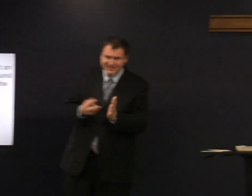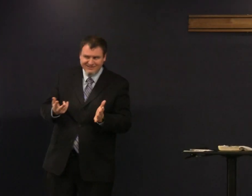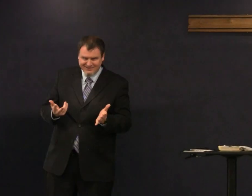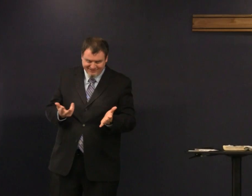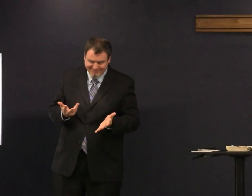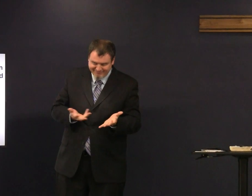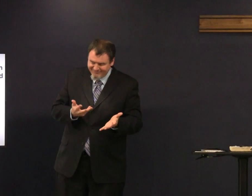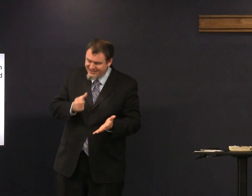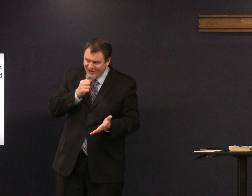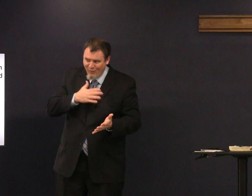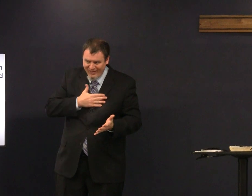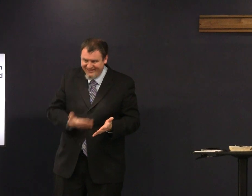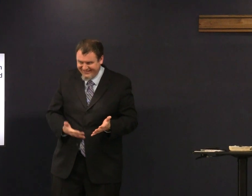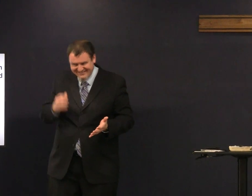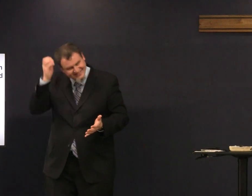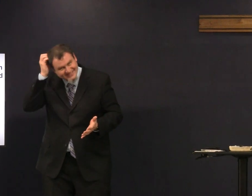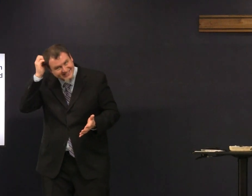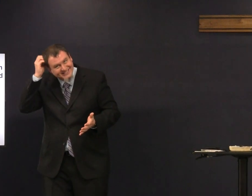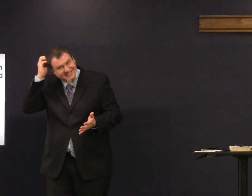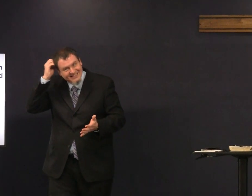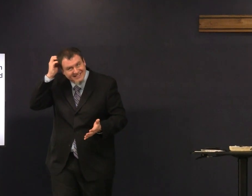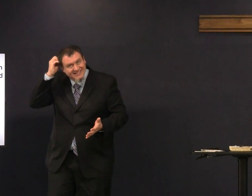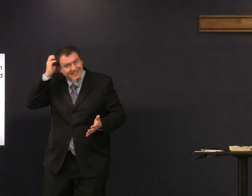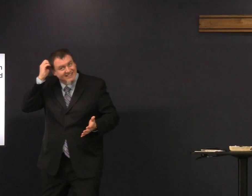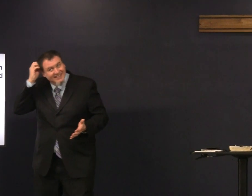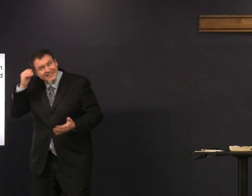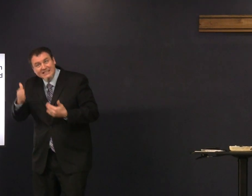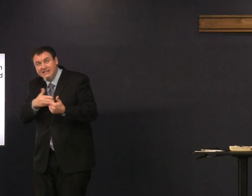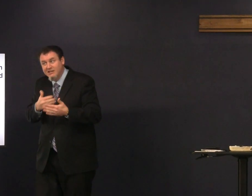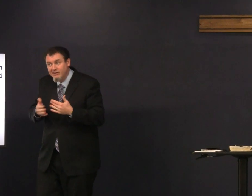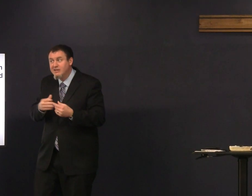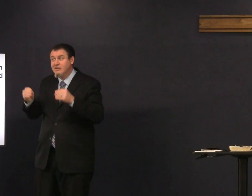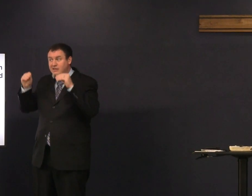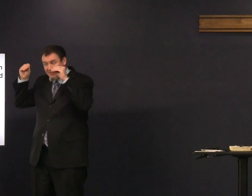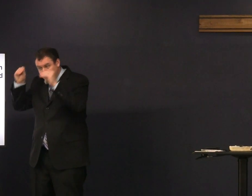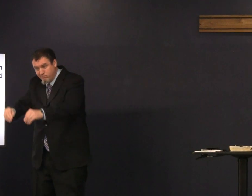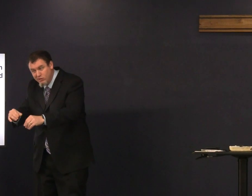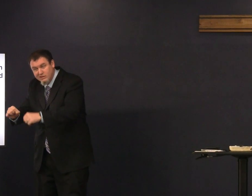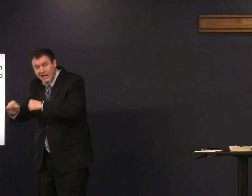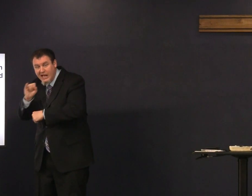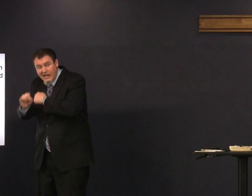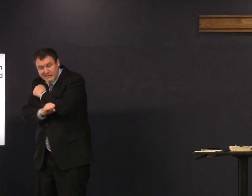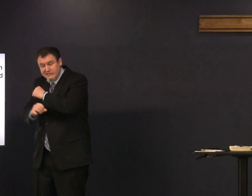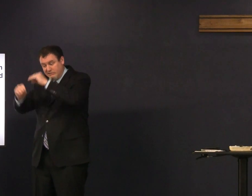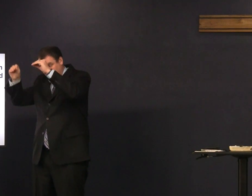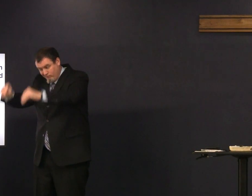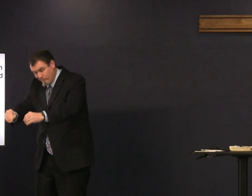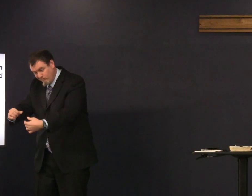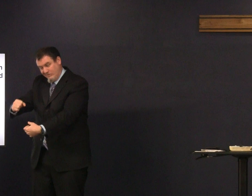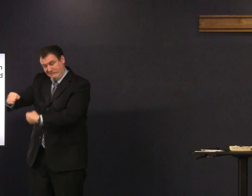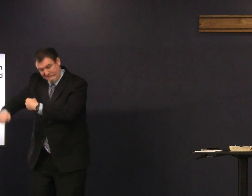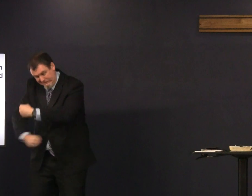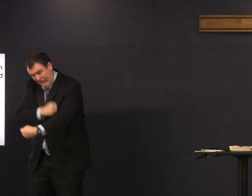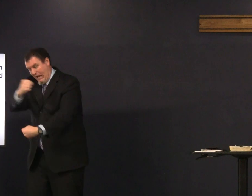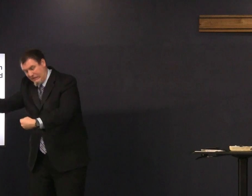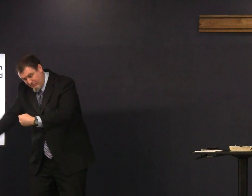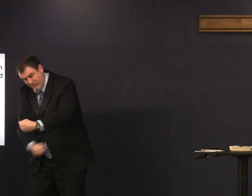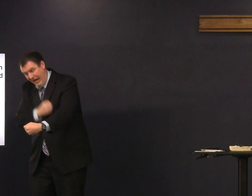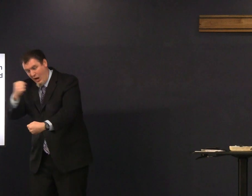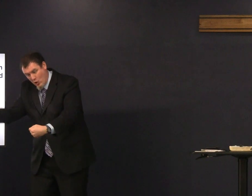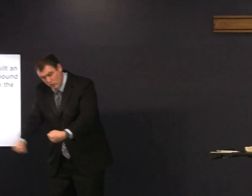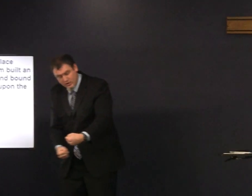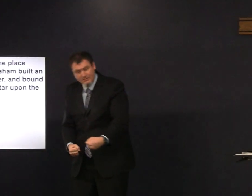needed to be tied up so that means that he wasn't willing but anyway he put him he tied him up